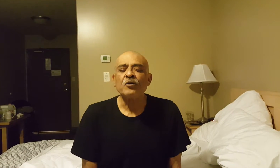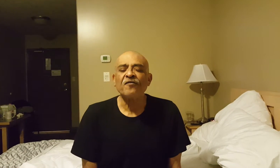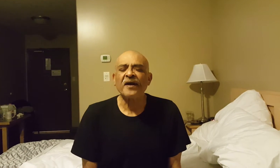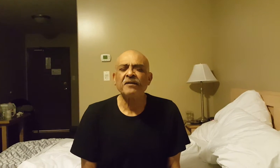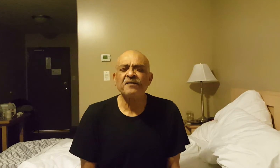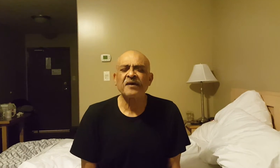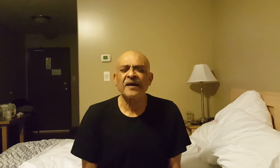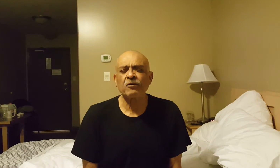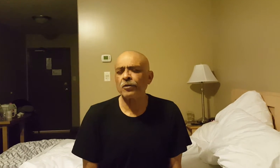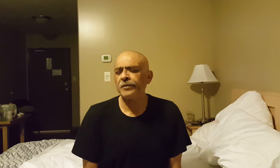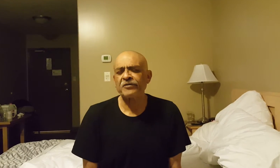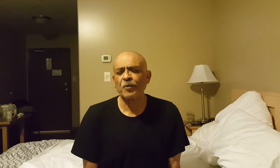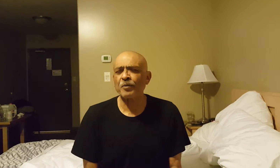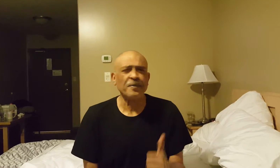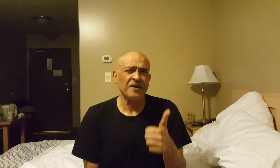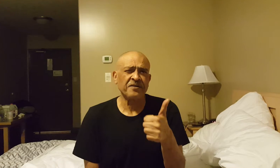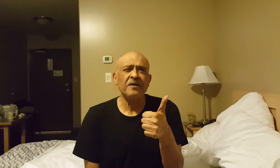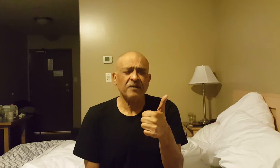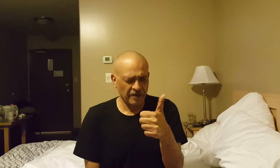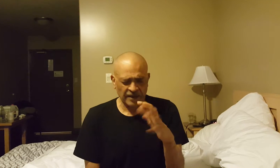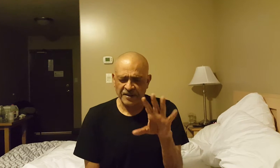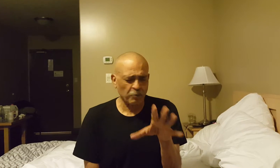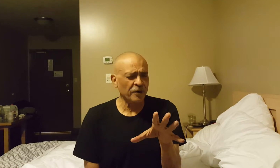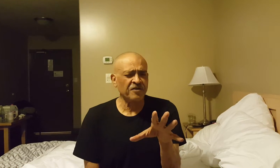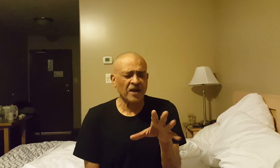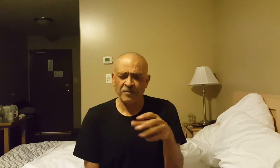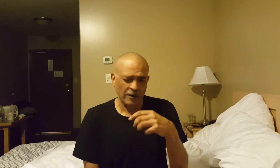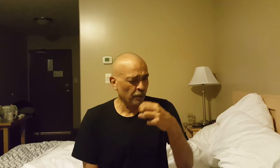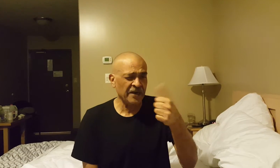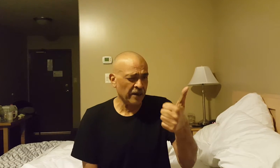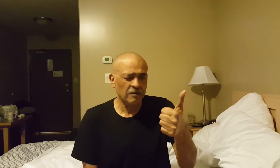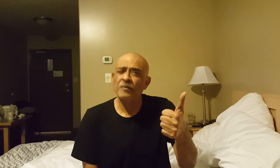you find that the cat could... there's a probability at that point in time that it could be dead,